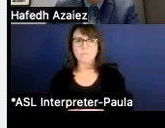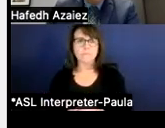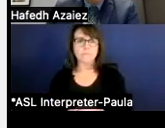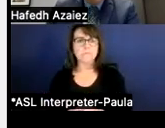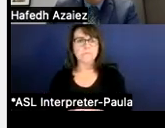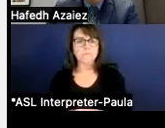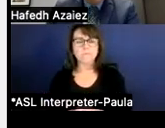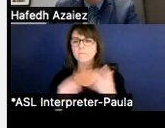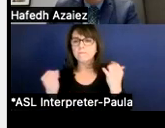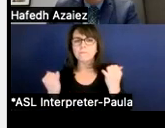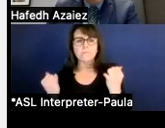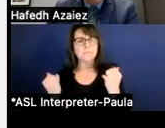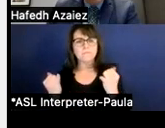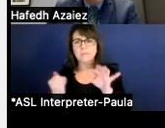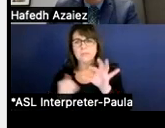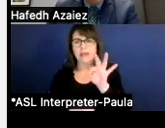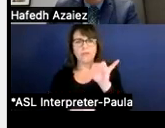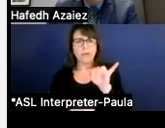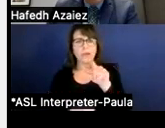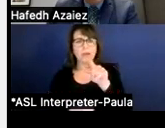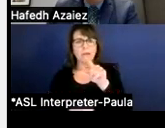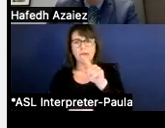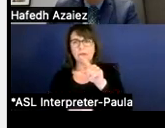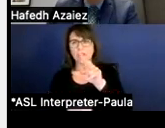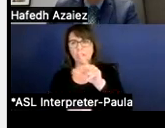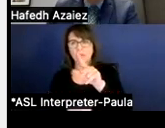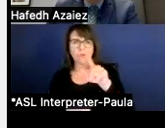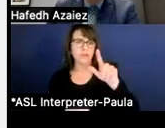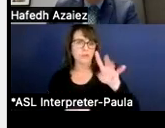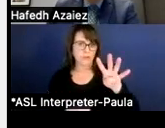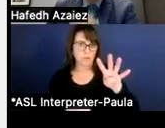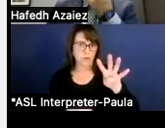Now, let's look at the FY23-24 budget scenarios.